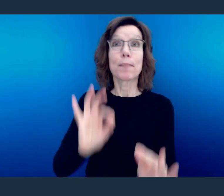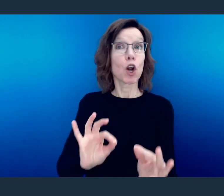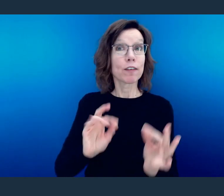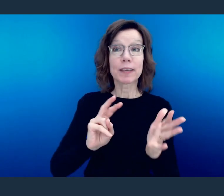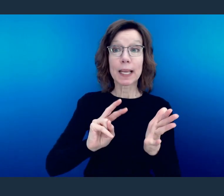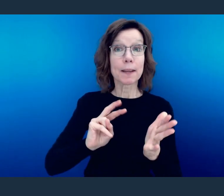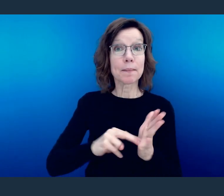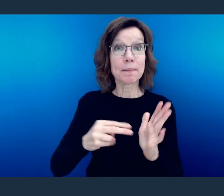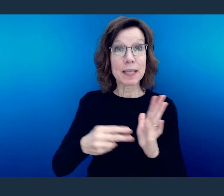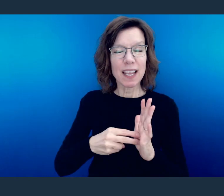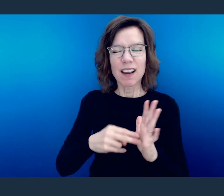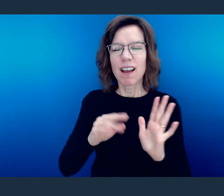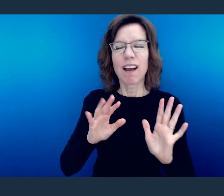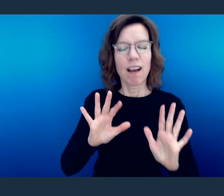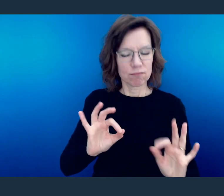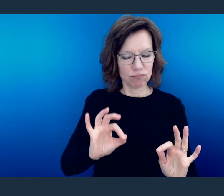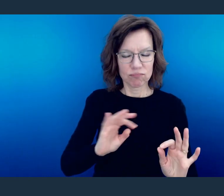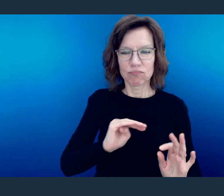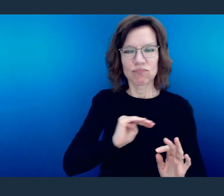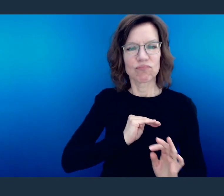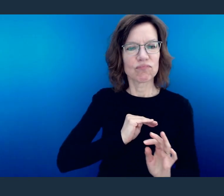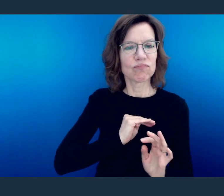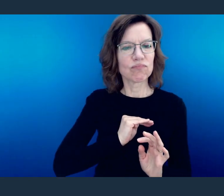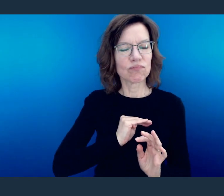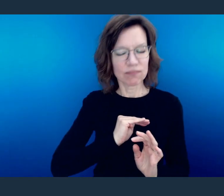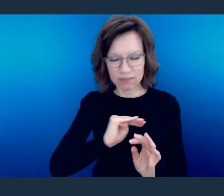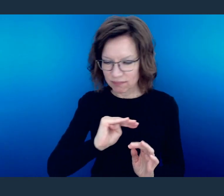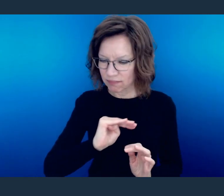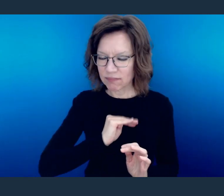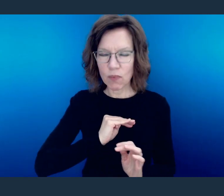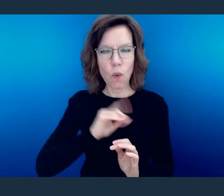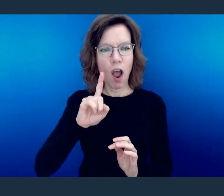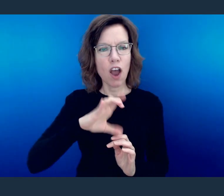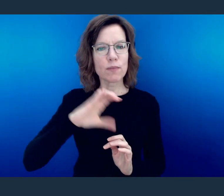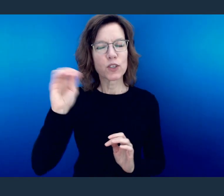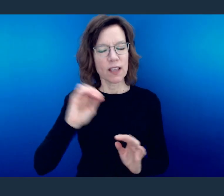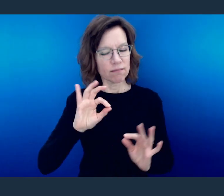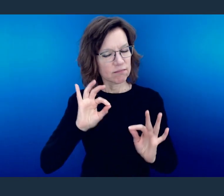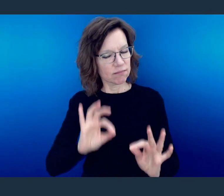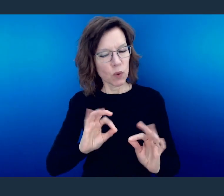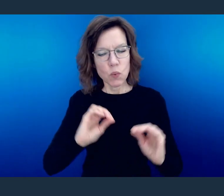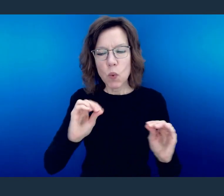And that perfect means being complete of its kind and without defect or blemish.